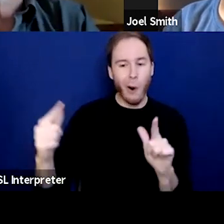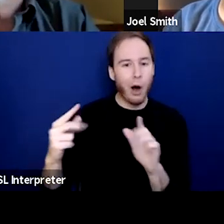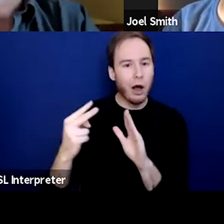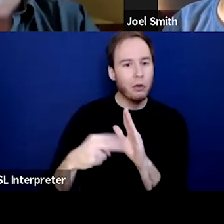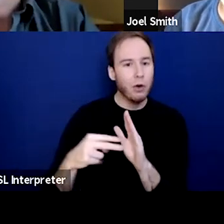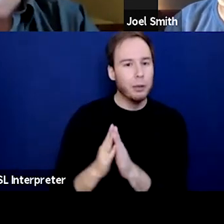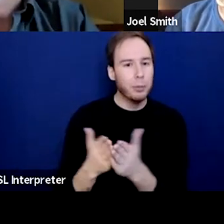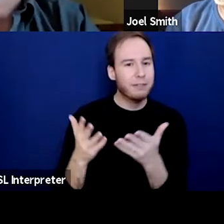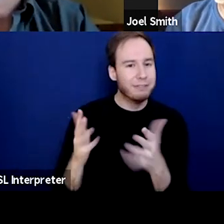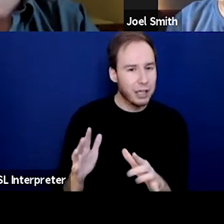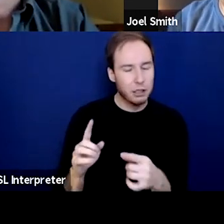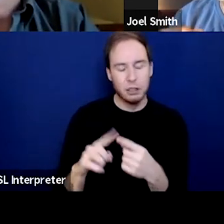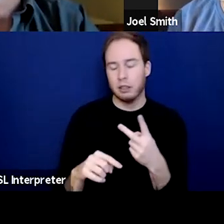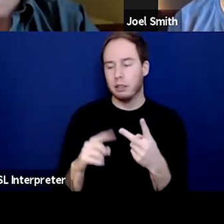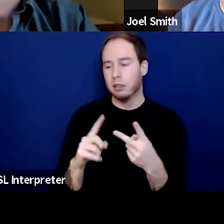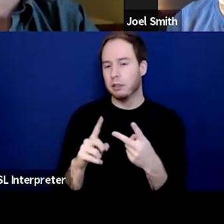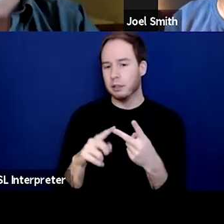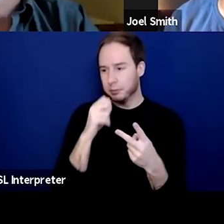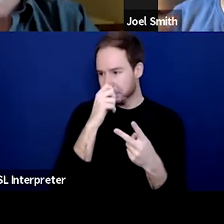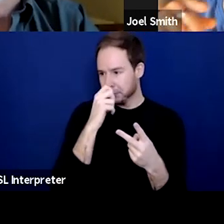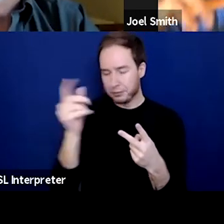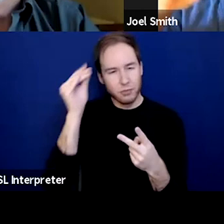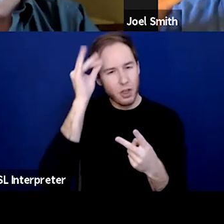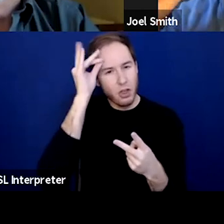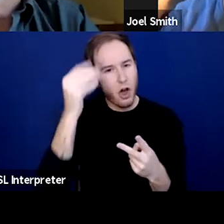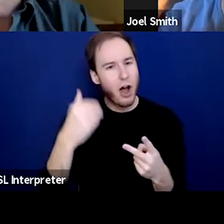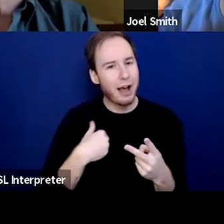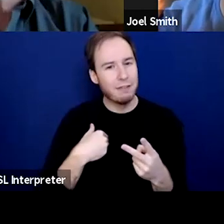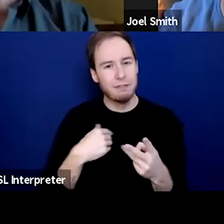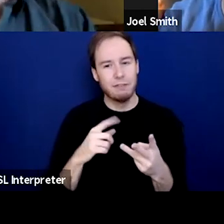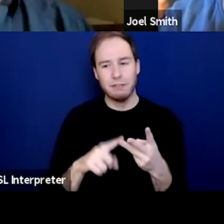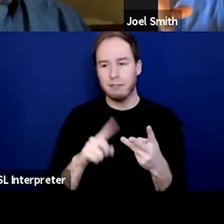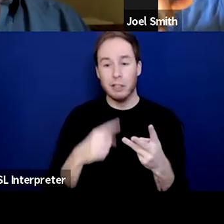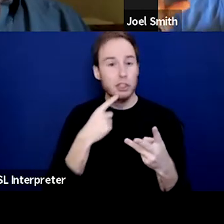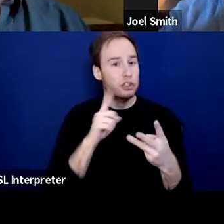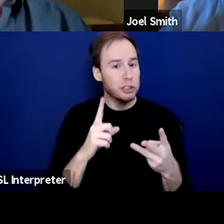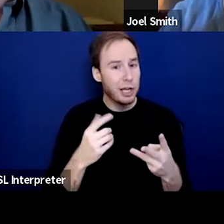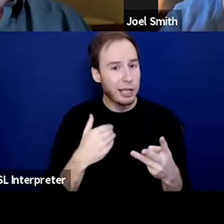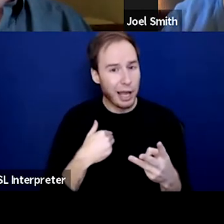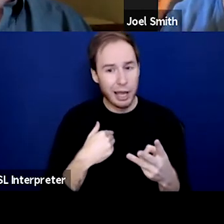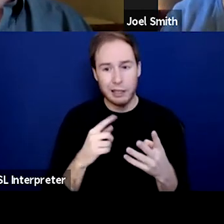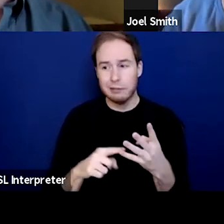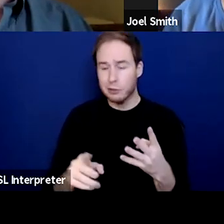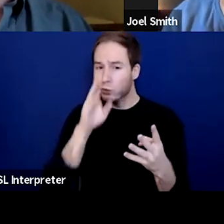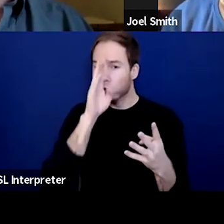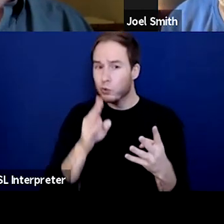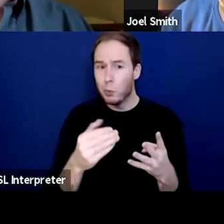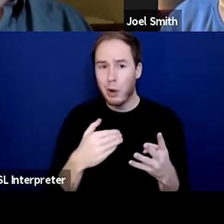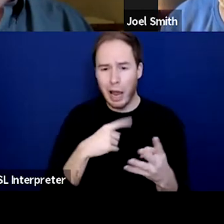They already had all these thoughts of it. And what made this work. And while they were sober, well, they were perfect people.